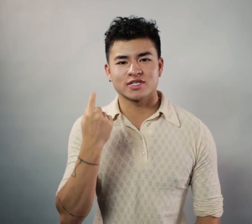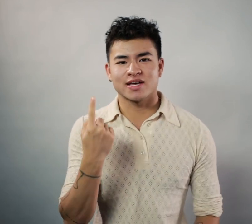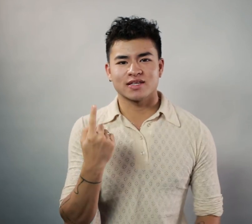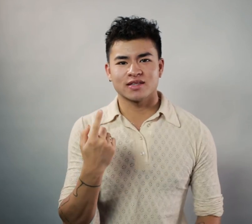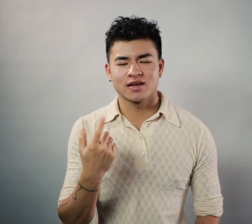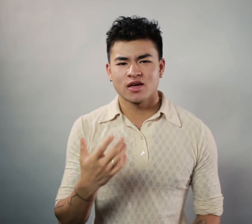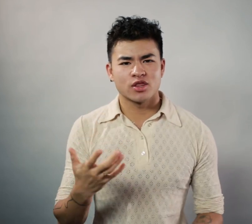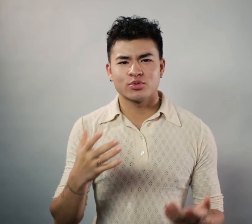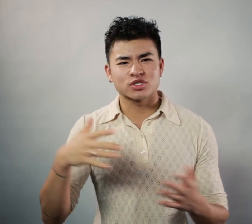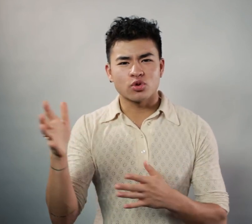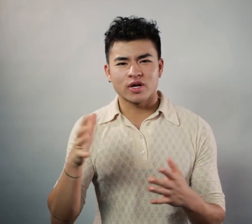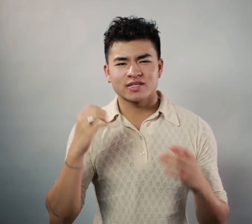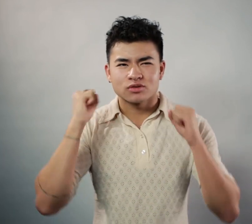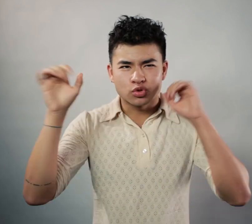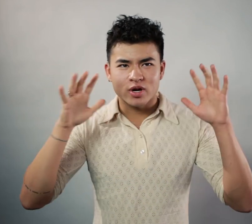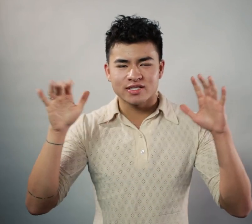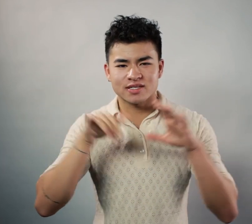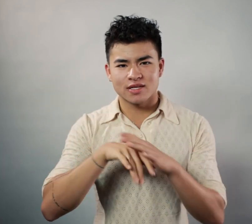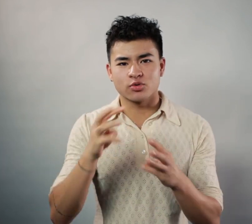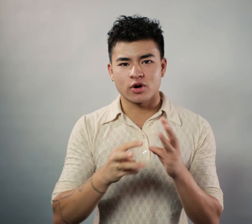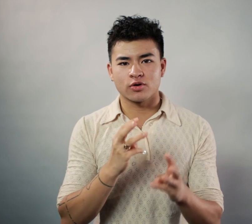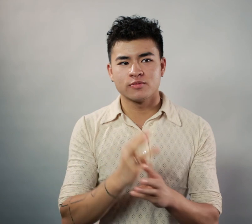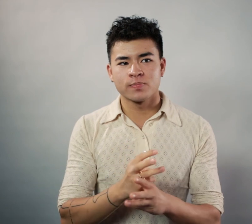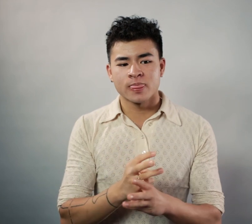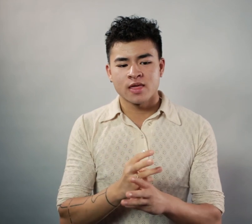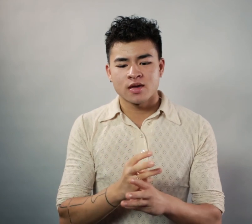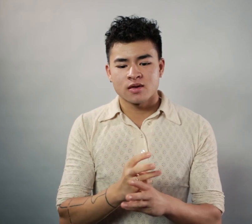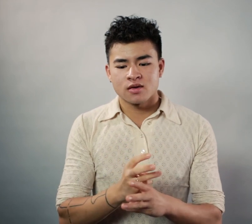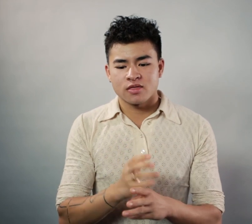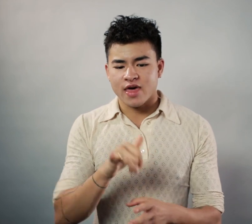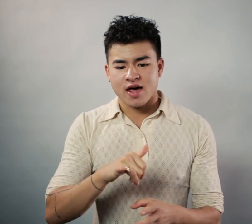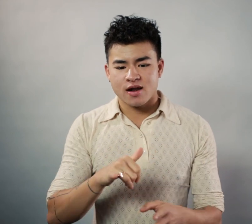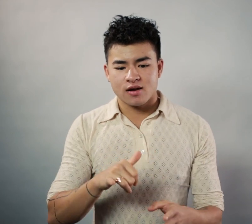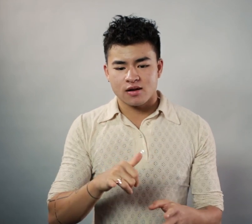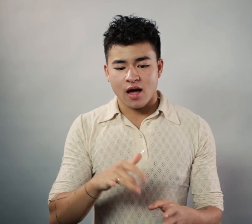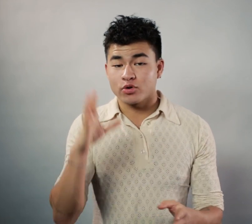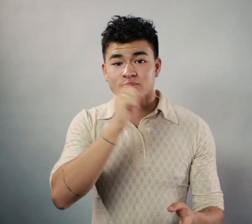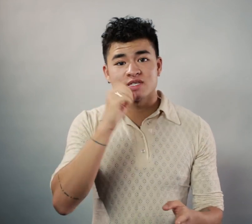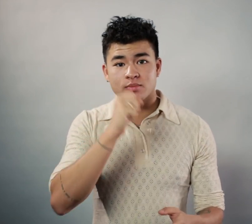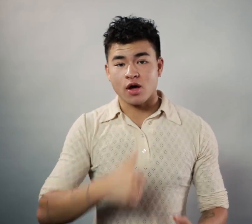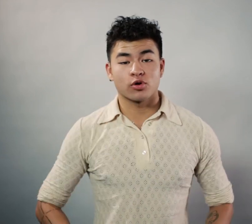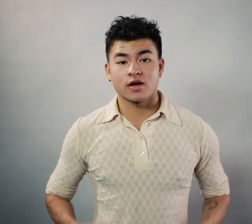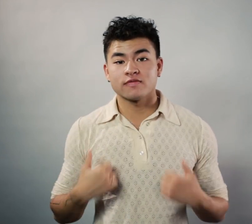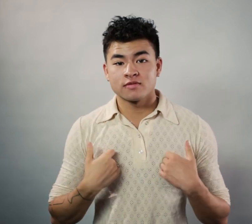To understand there was noise in the world that I was missing my whole life.